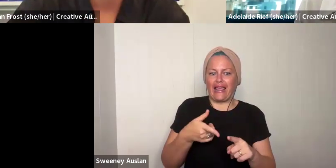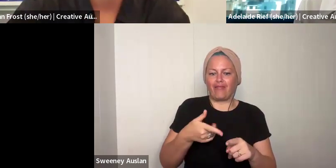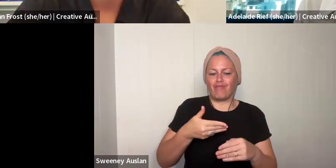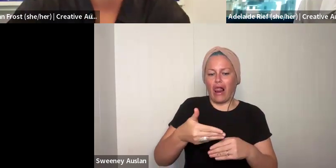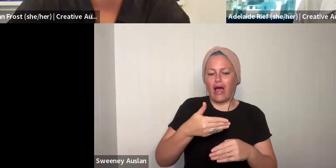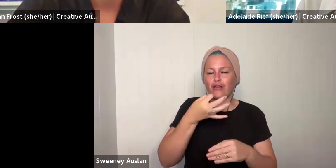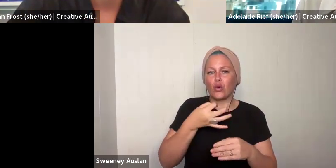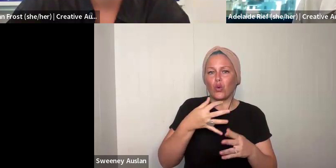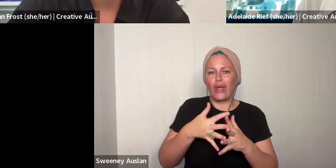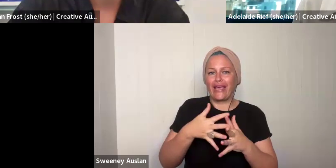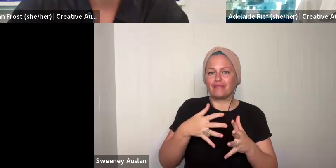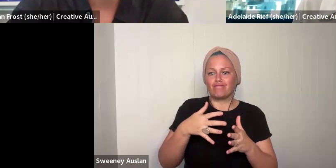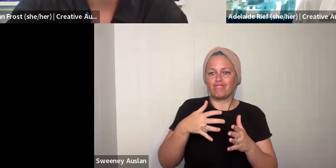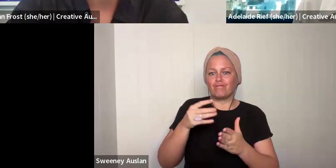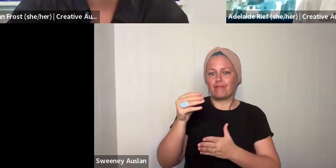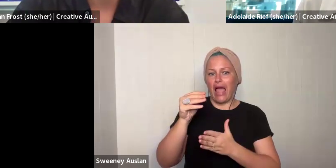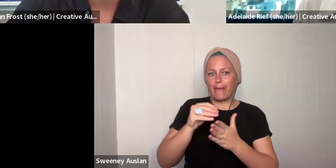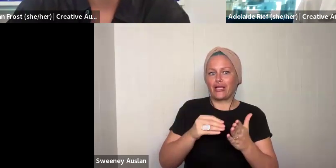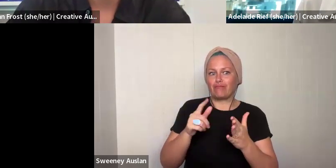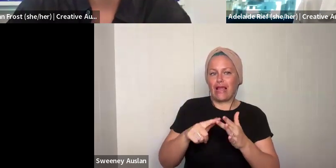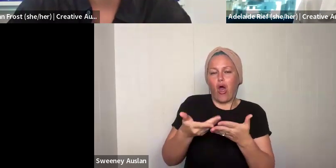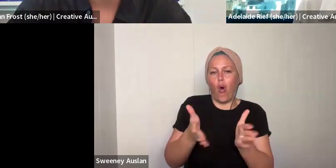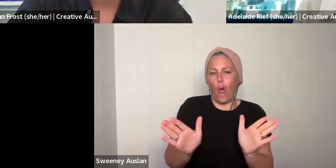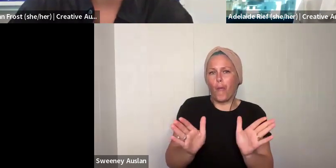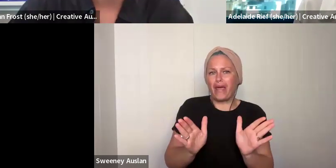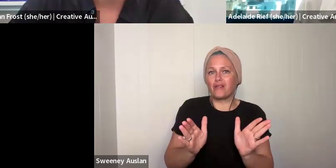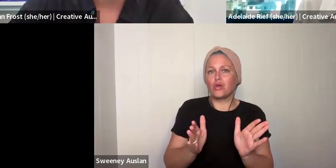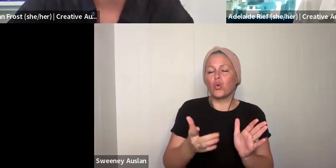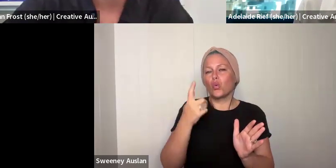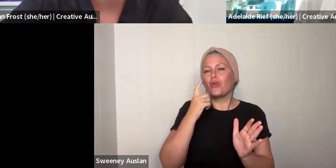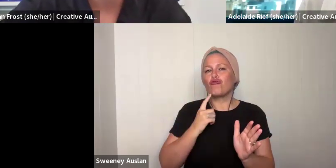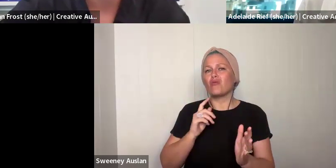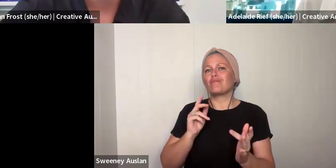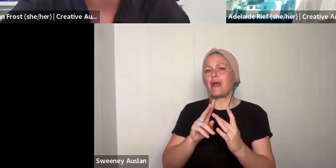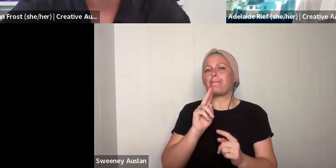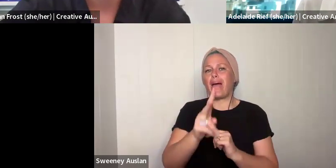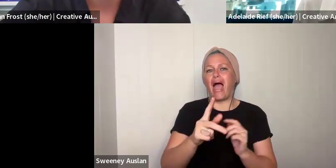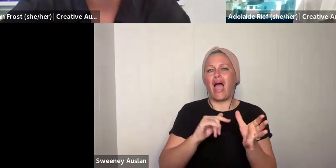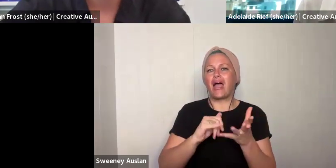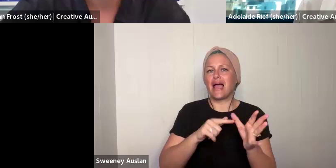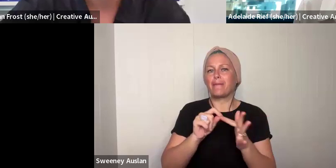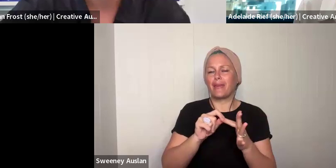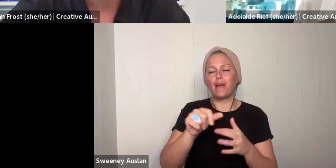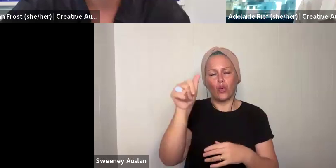gone out in the meeting room that we are in! Which means it is time for us to finish this